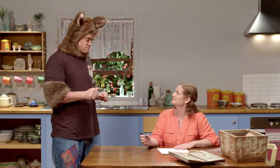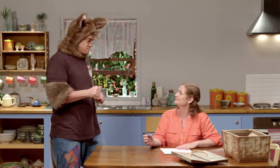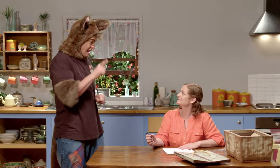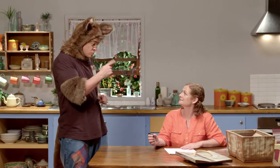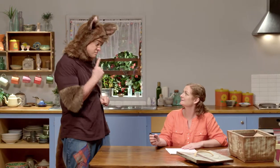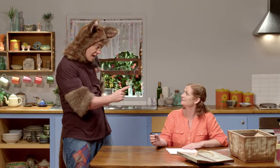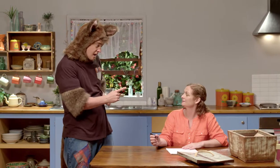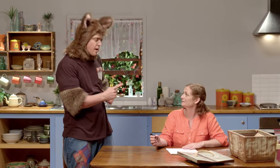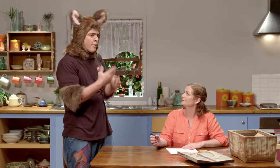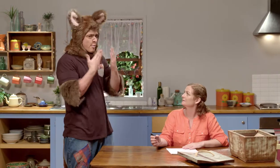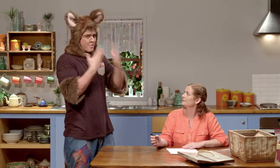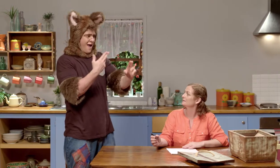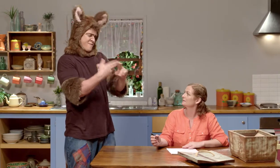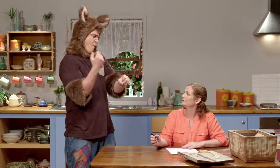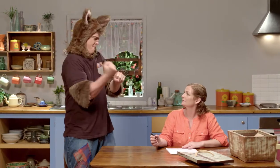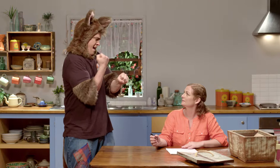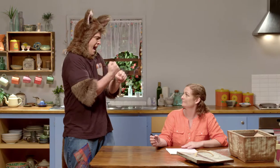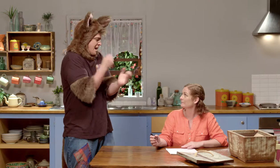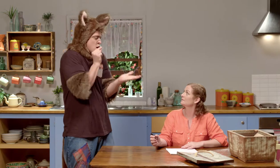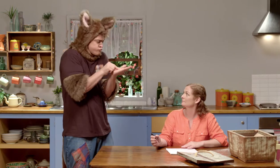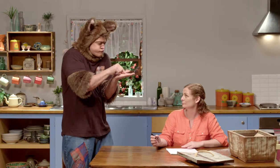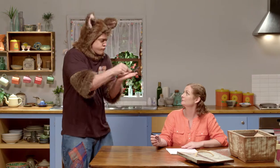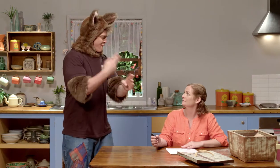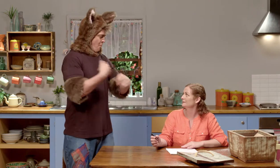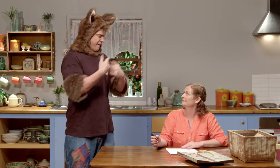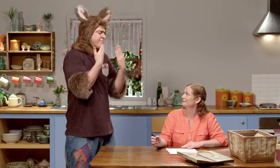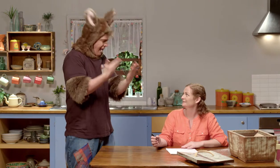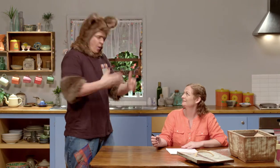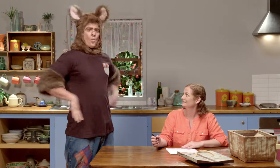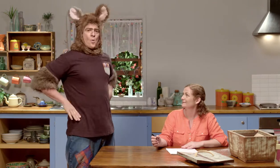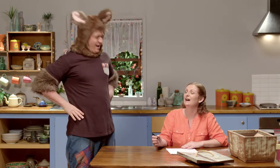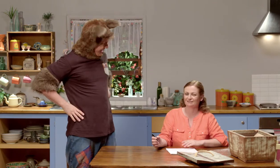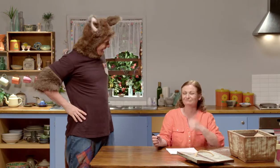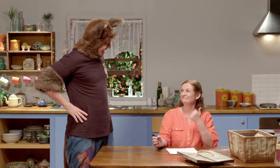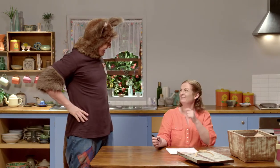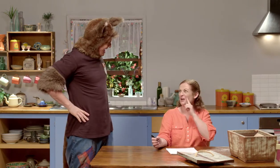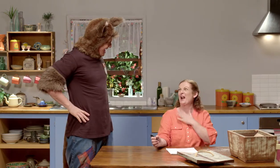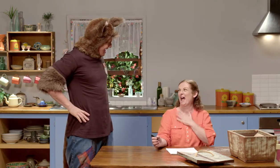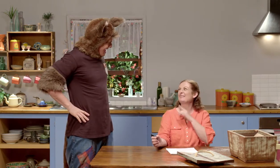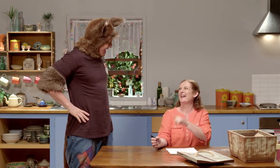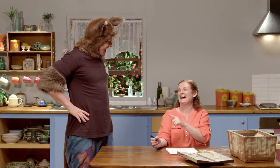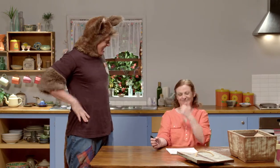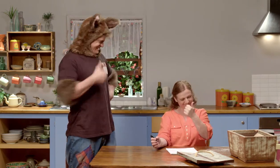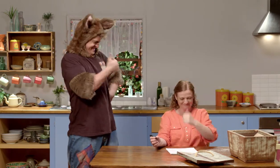All right. Now, can you tell her thank you very much for making the bird feeder for me? Ah, she would like that.